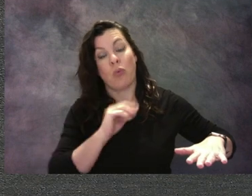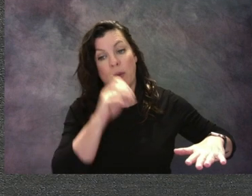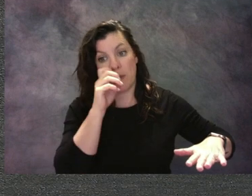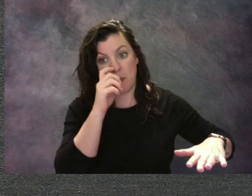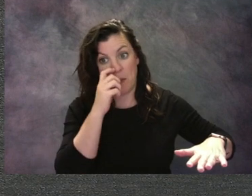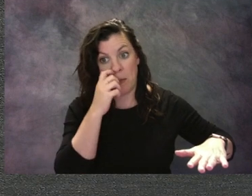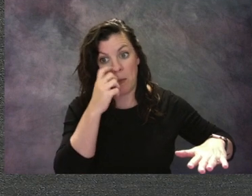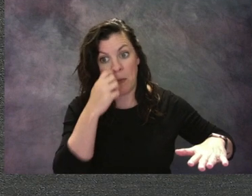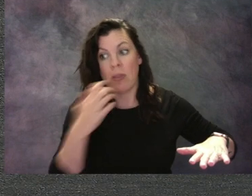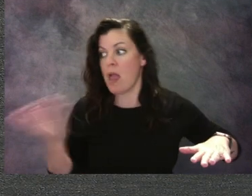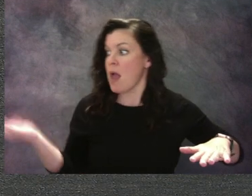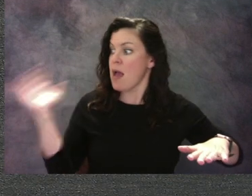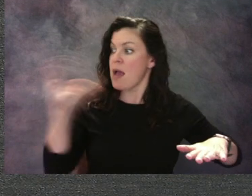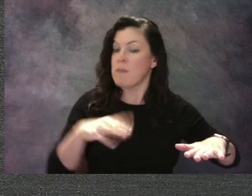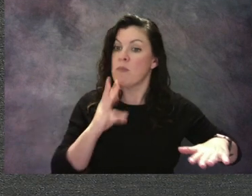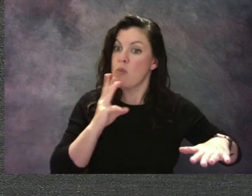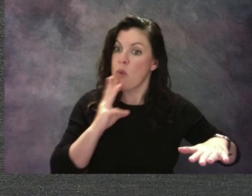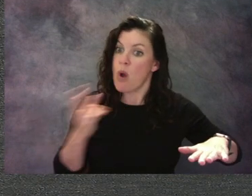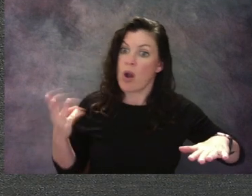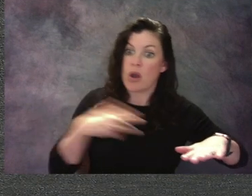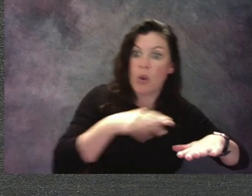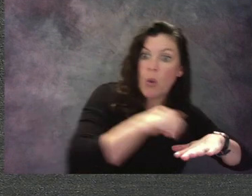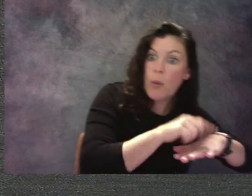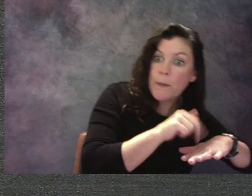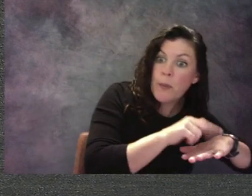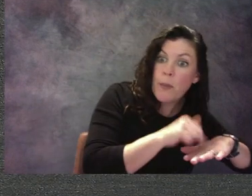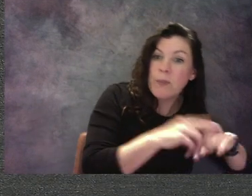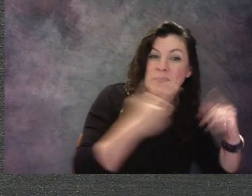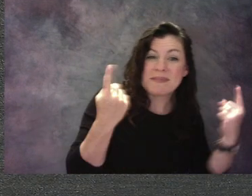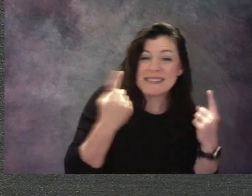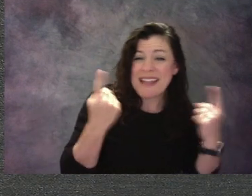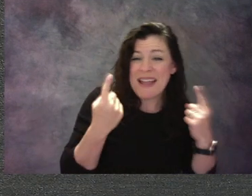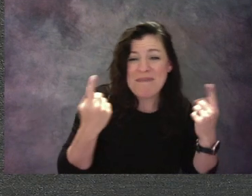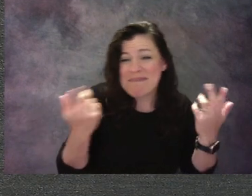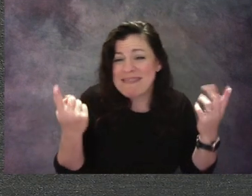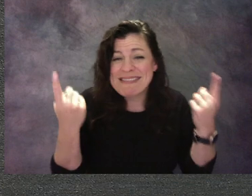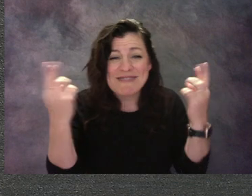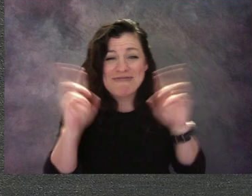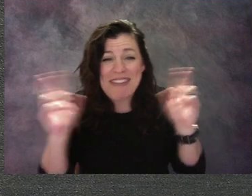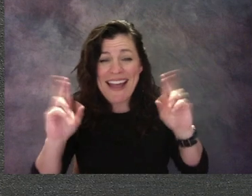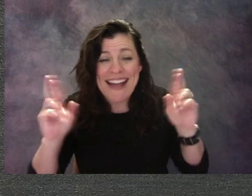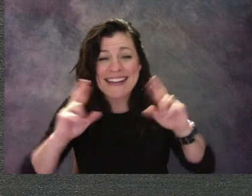Maybe she's about to go onstage in the big top. What do you think?